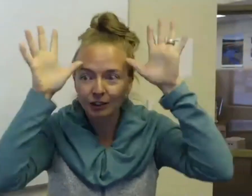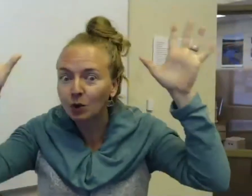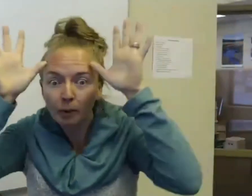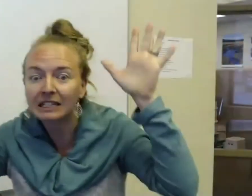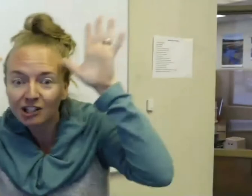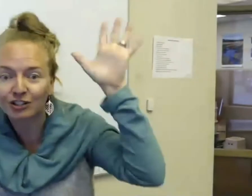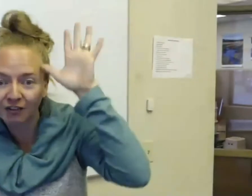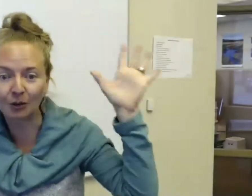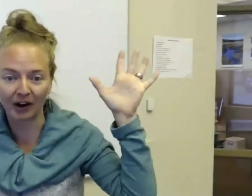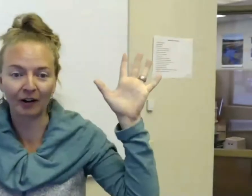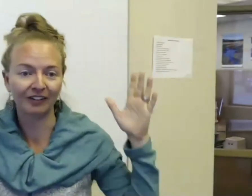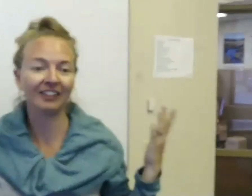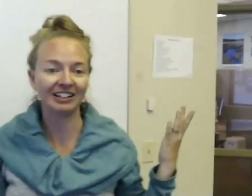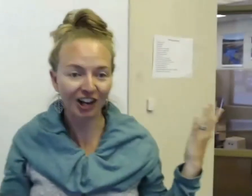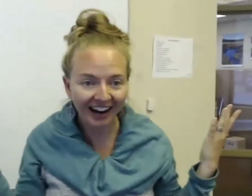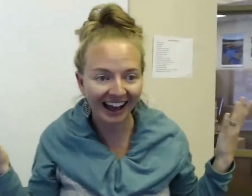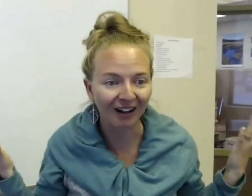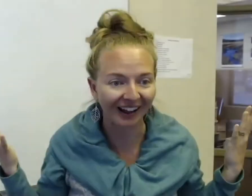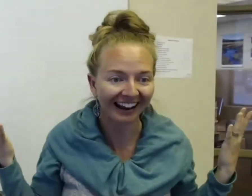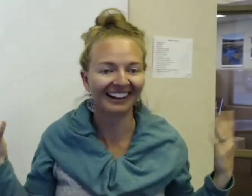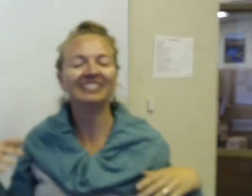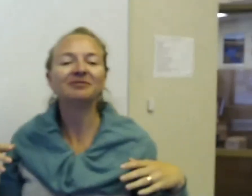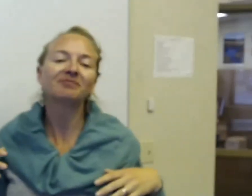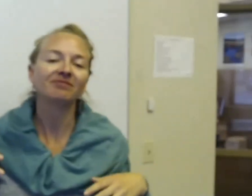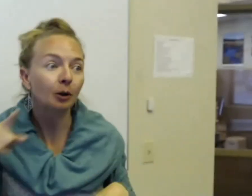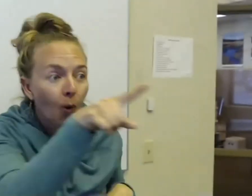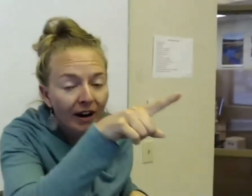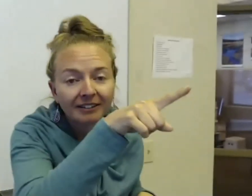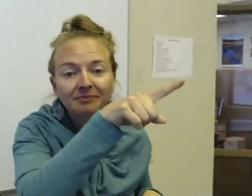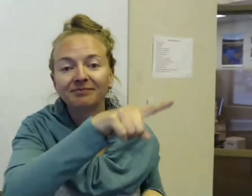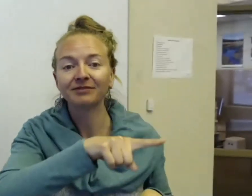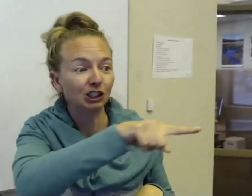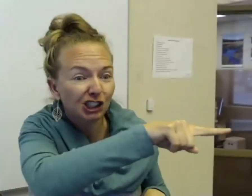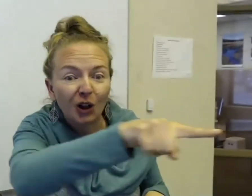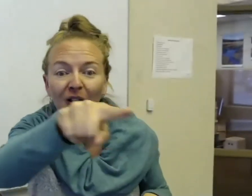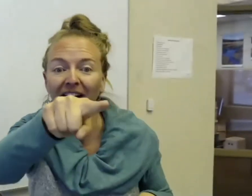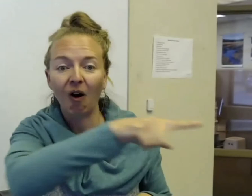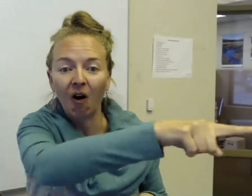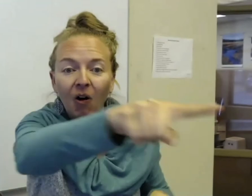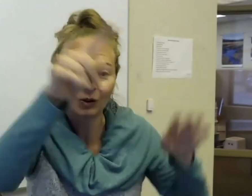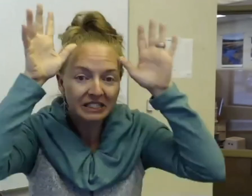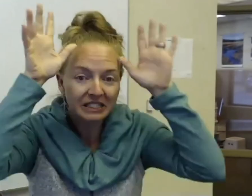so many deers everywhere. Like check it out, like, the point, you can show like all those